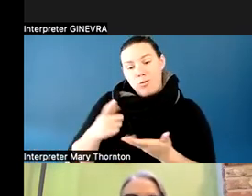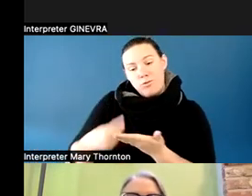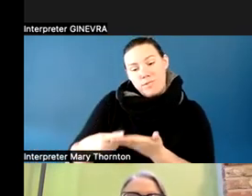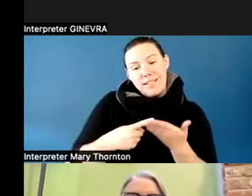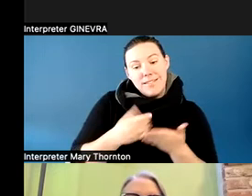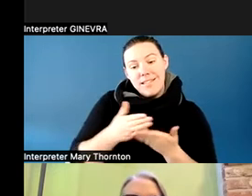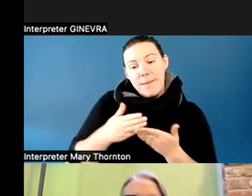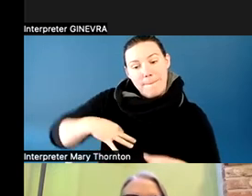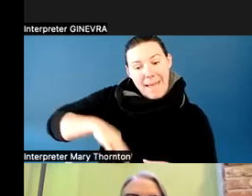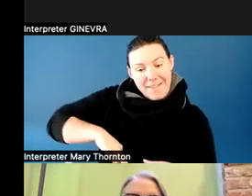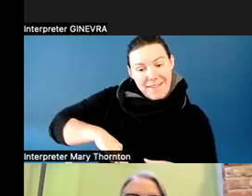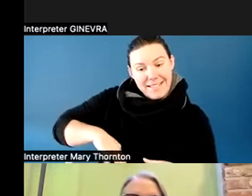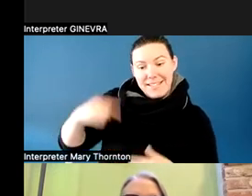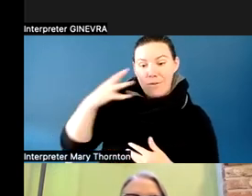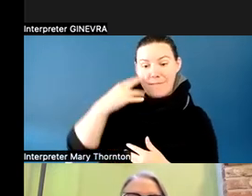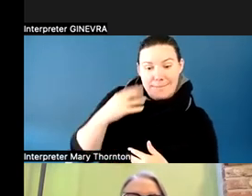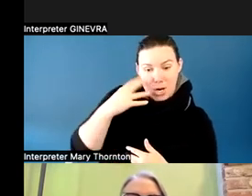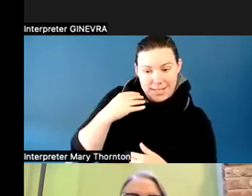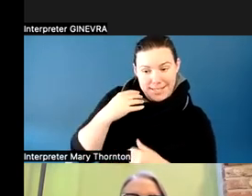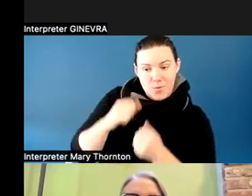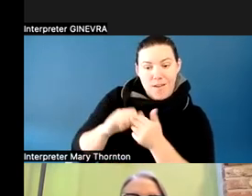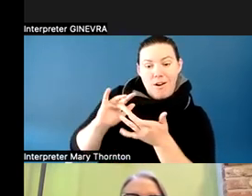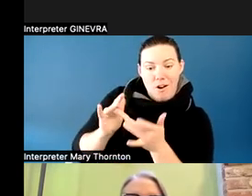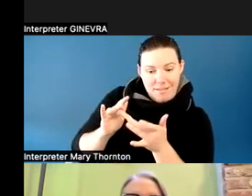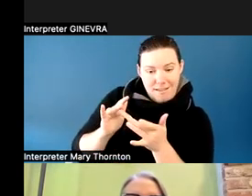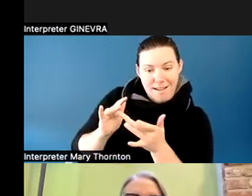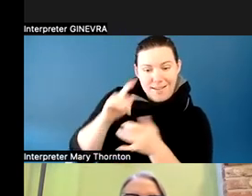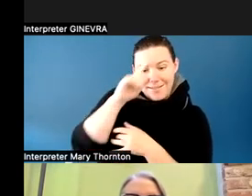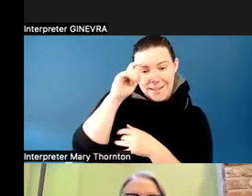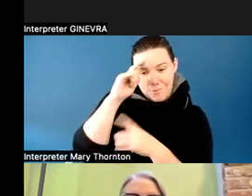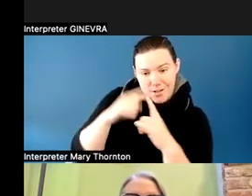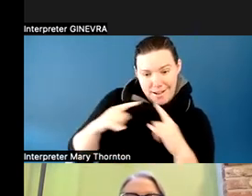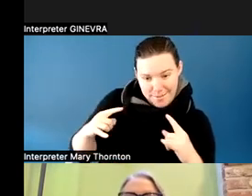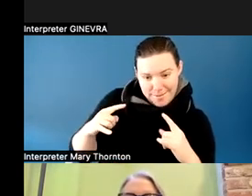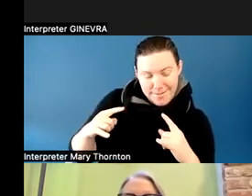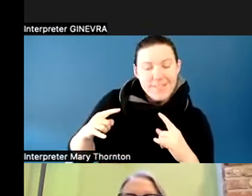and why we're kind of excited to do that. Pictured here, is Dr. Chudler holding a brain